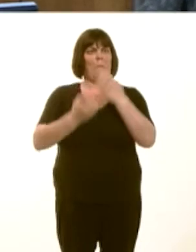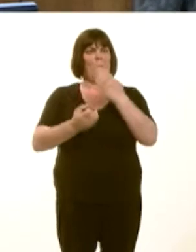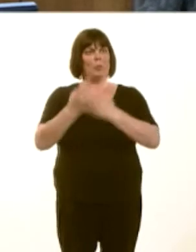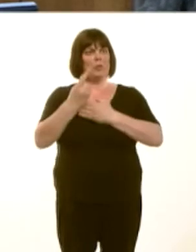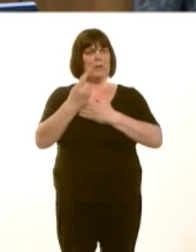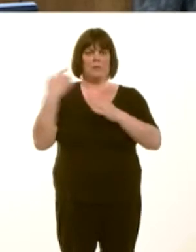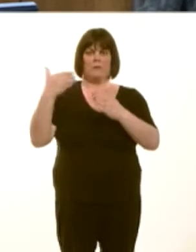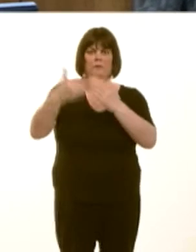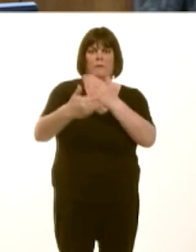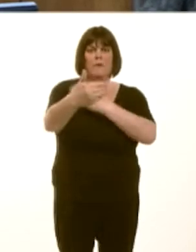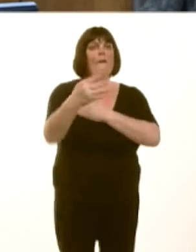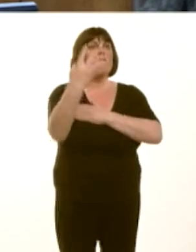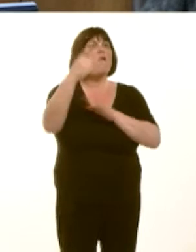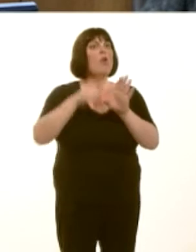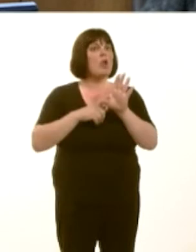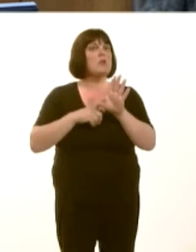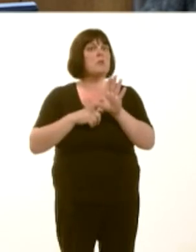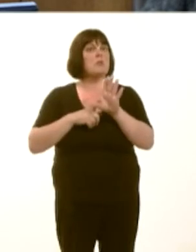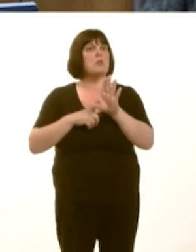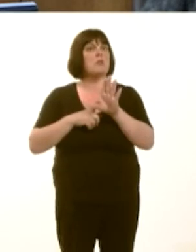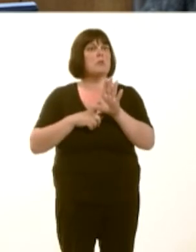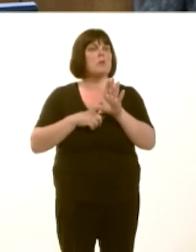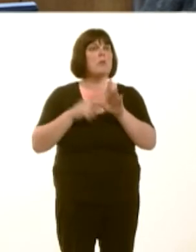Simon Thomas: Diolch, Brif Weinidog.